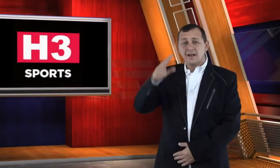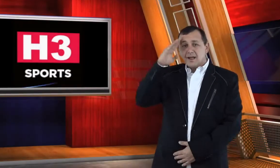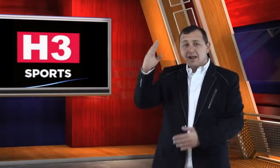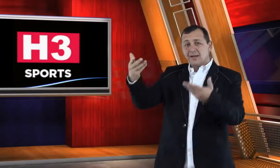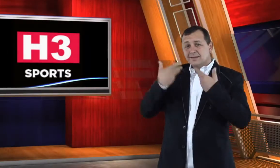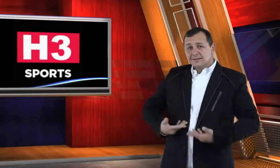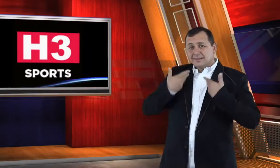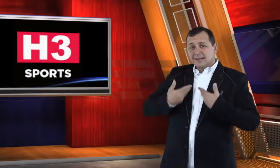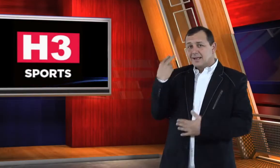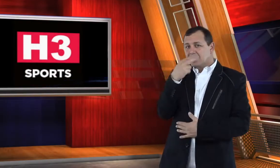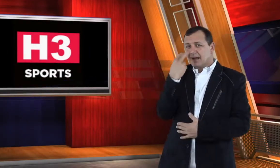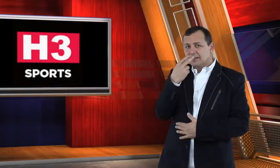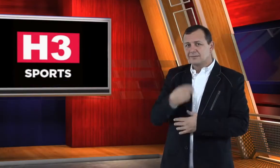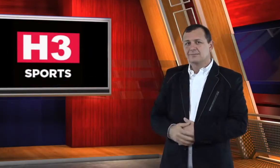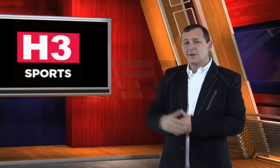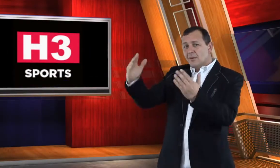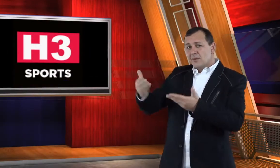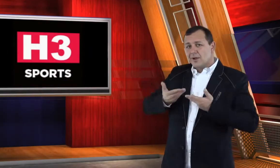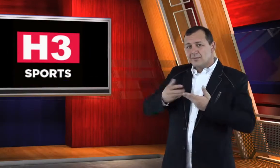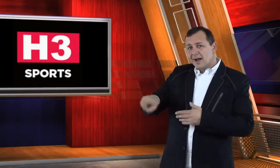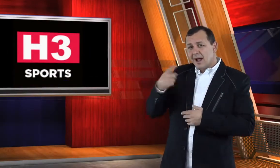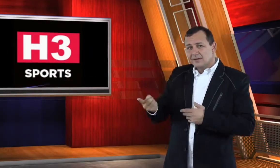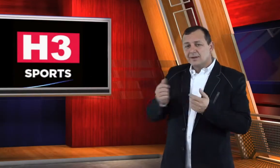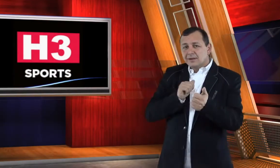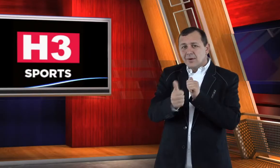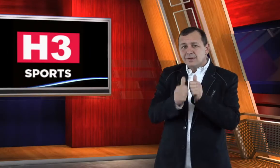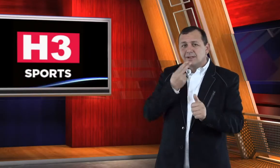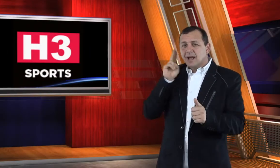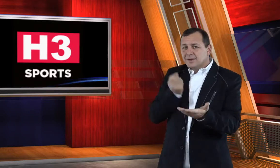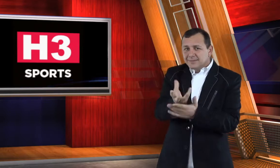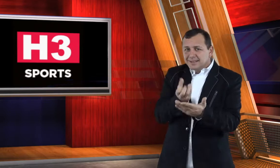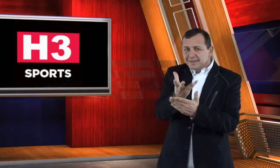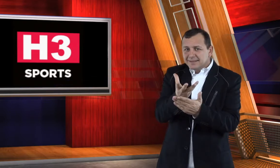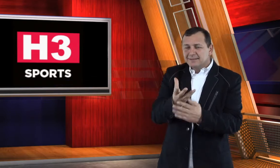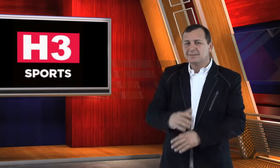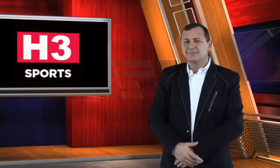Hello, my name is Ivan Burgov, and welcome to another episode of SportsDeaf!